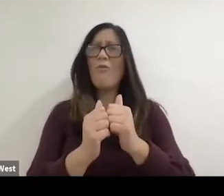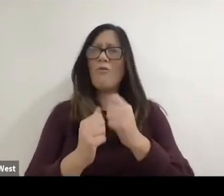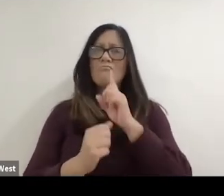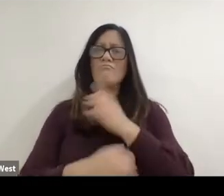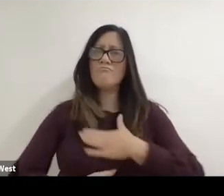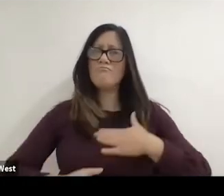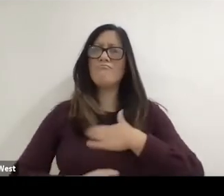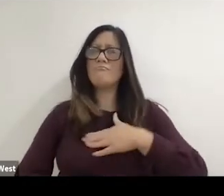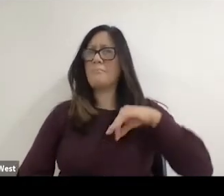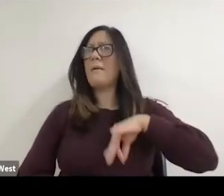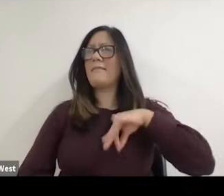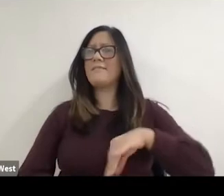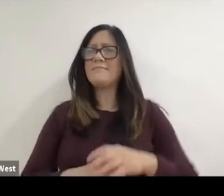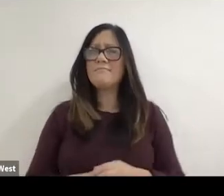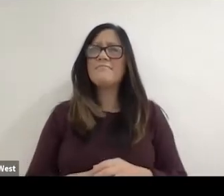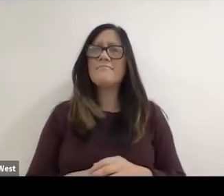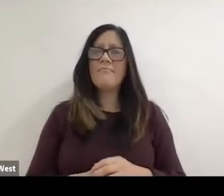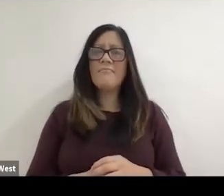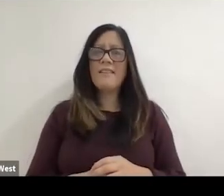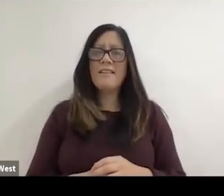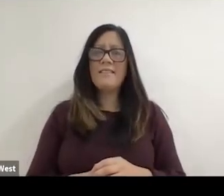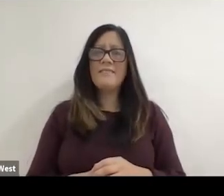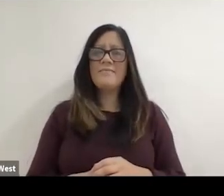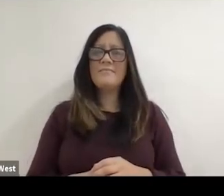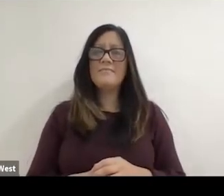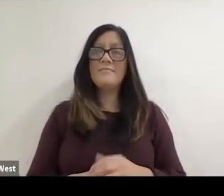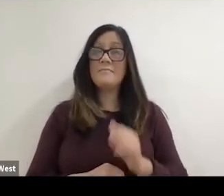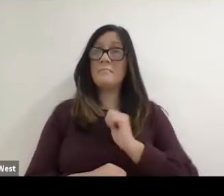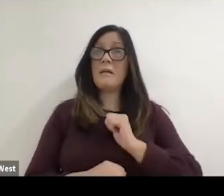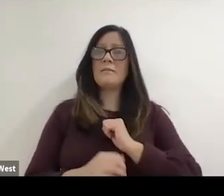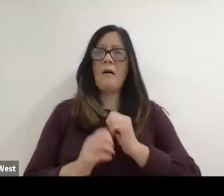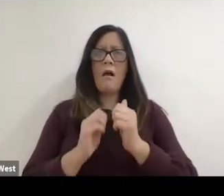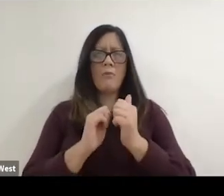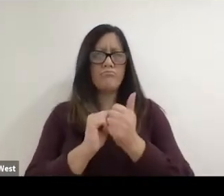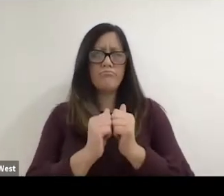for persons with disabilities. And never really was at the highest